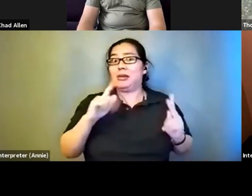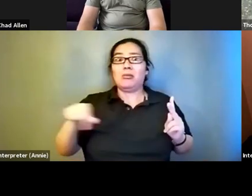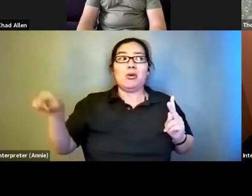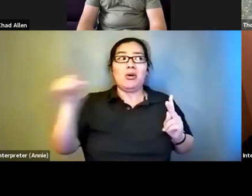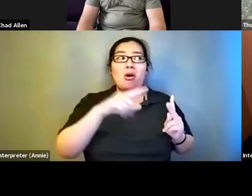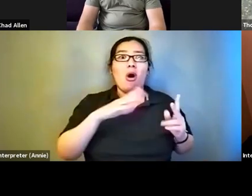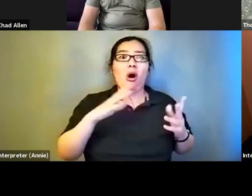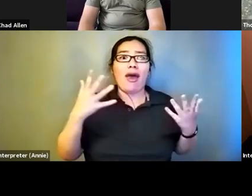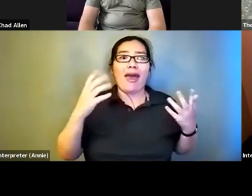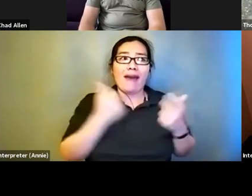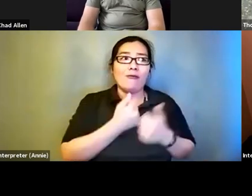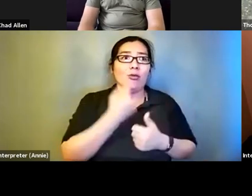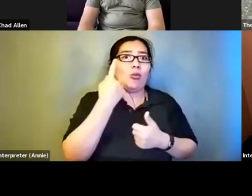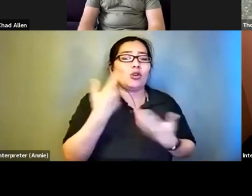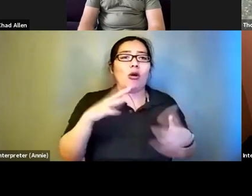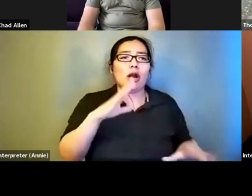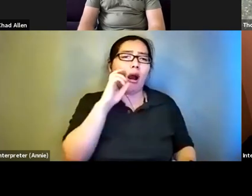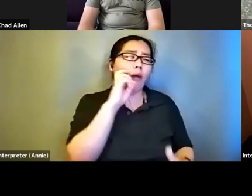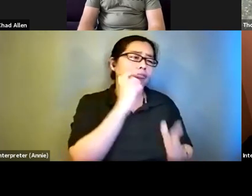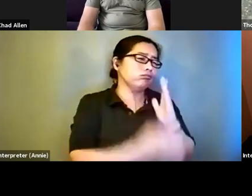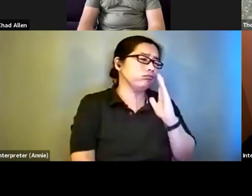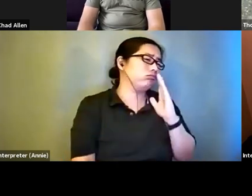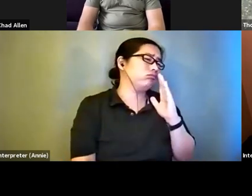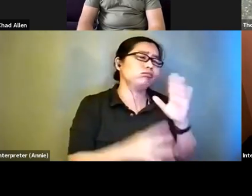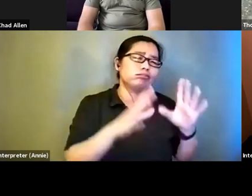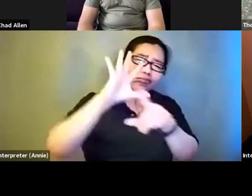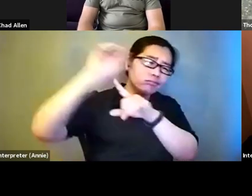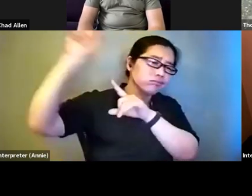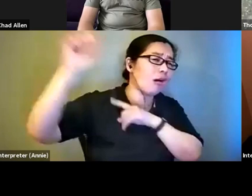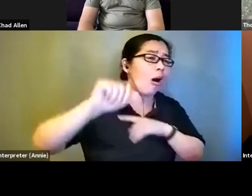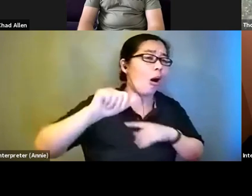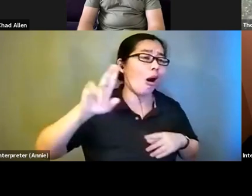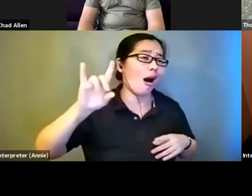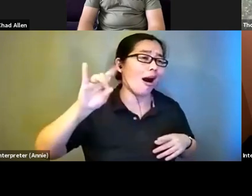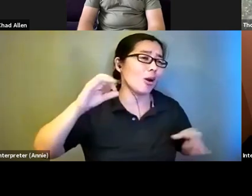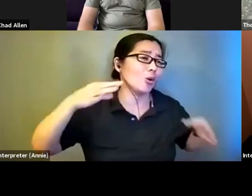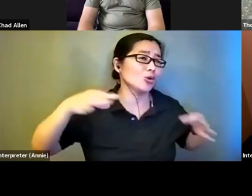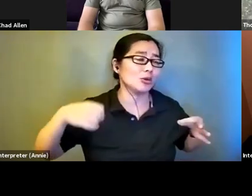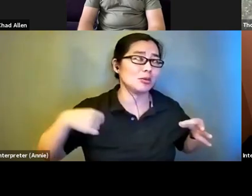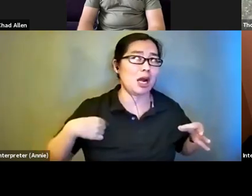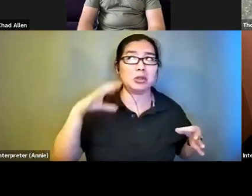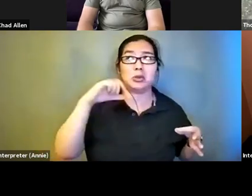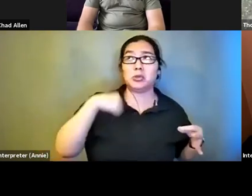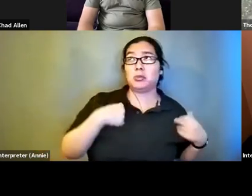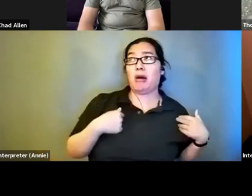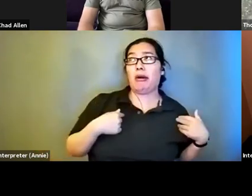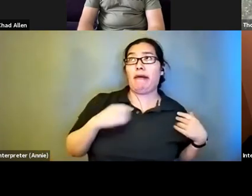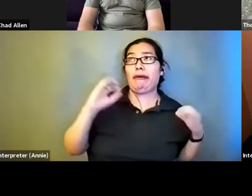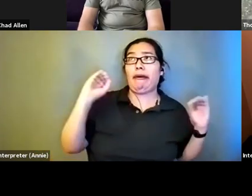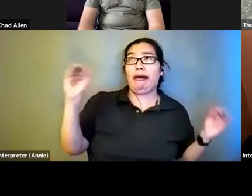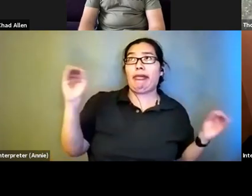hitter. And I thought I would have nothing to say. I'm so grateful with the